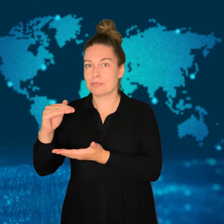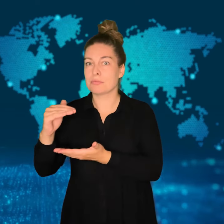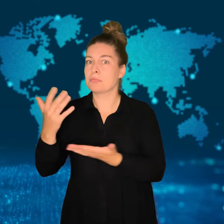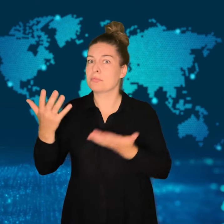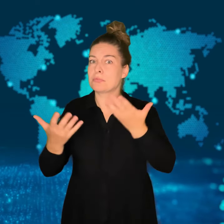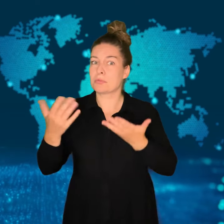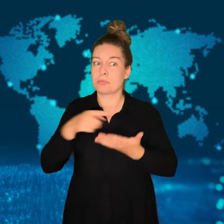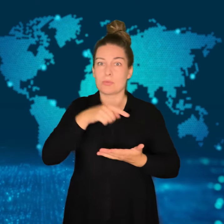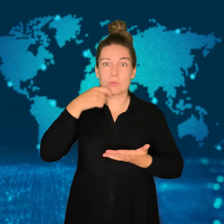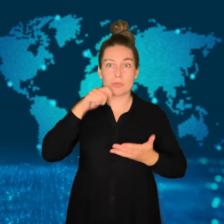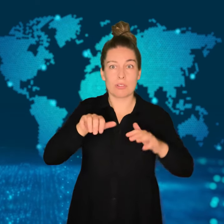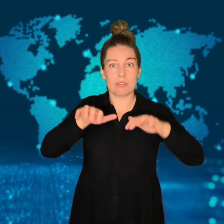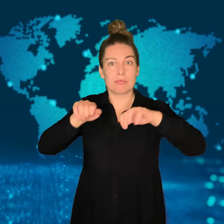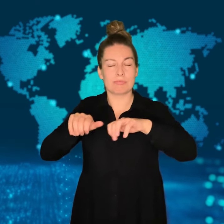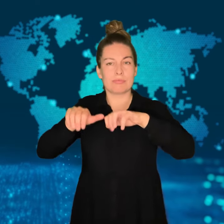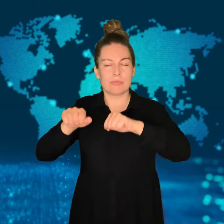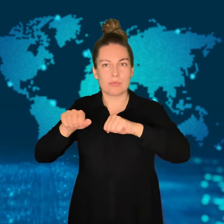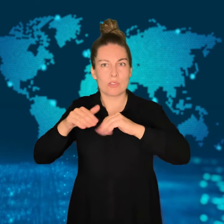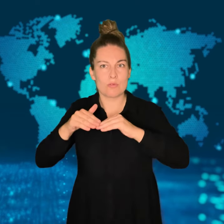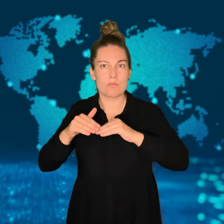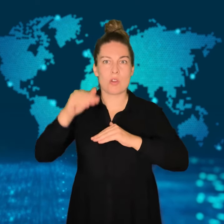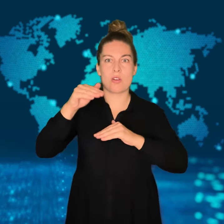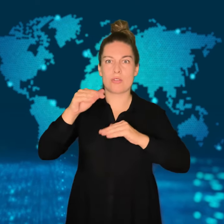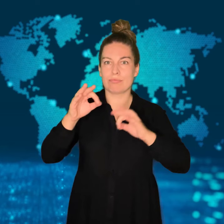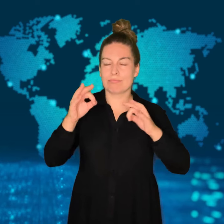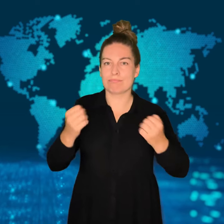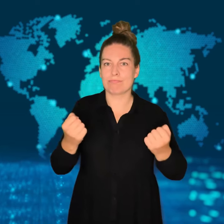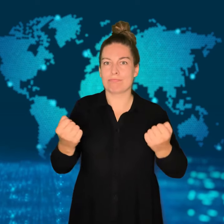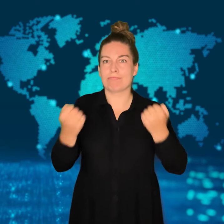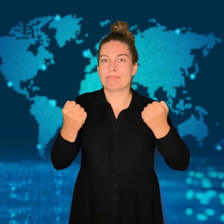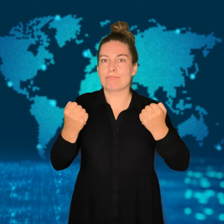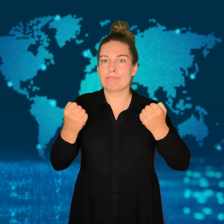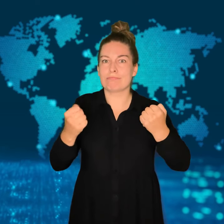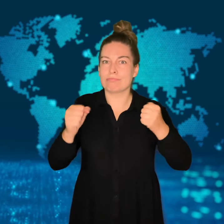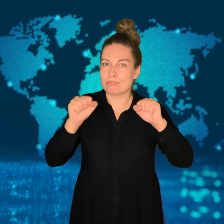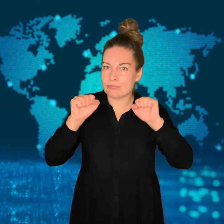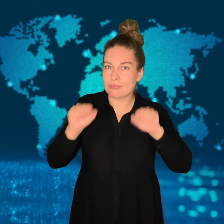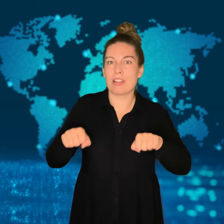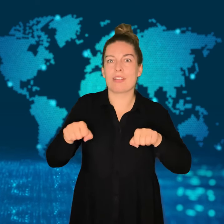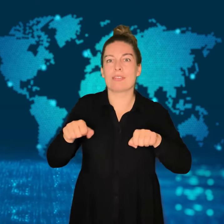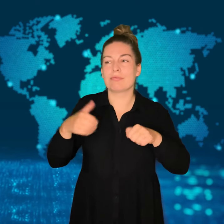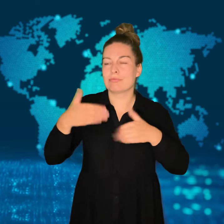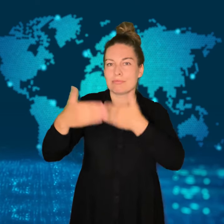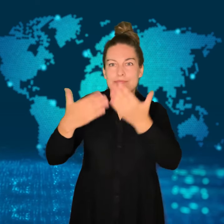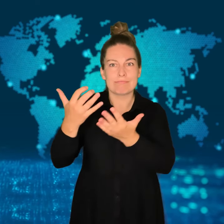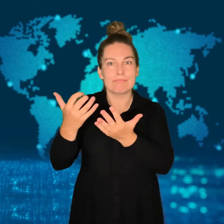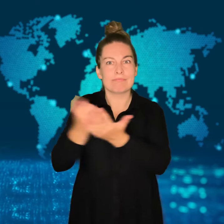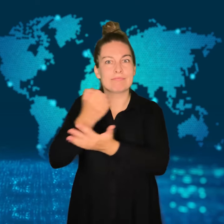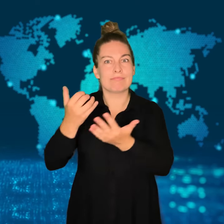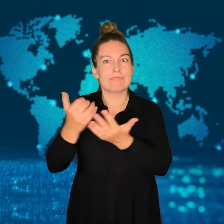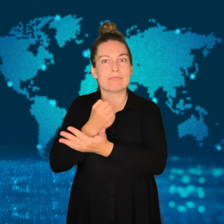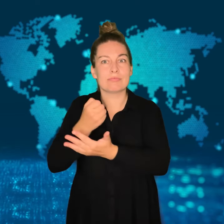The capture provides an energy source to Ukraine